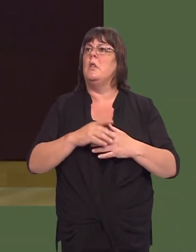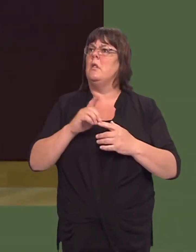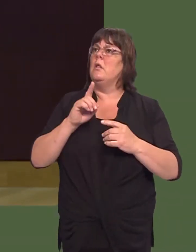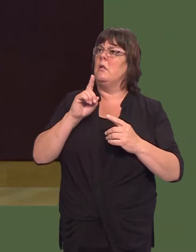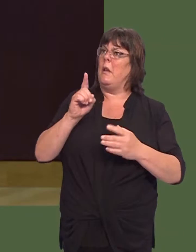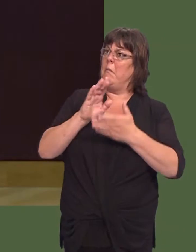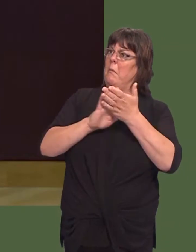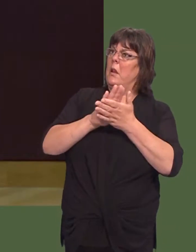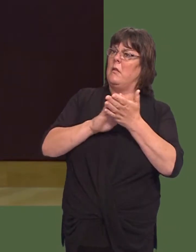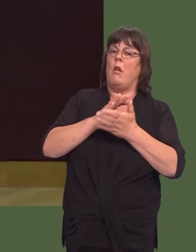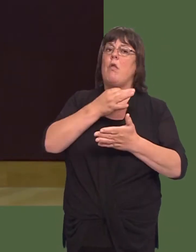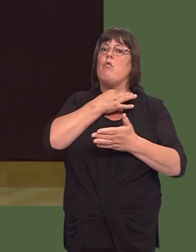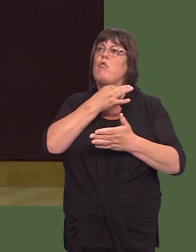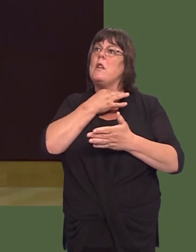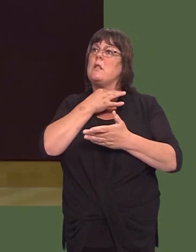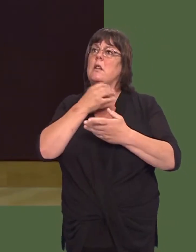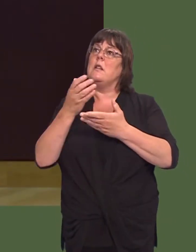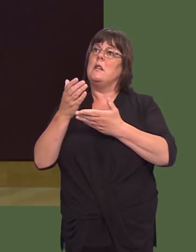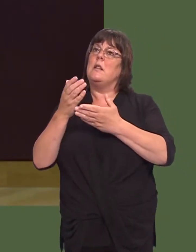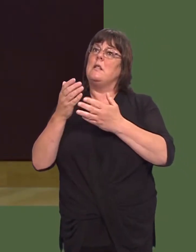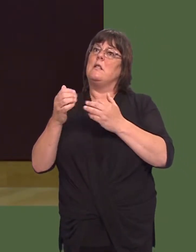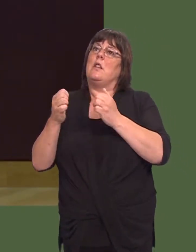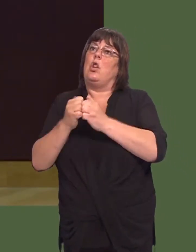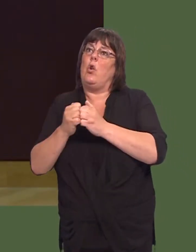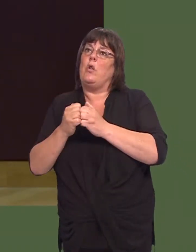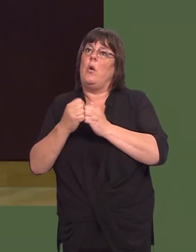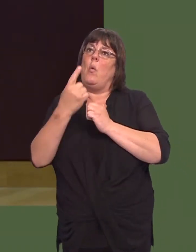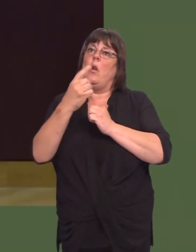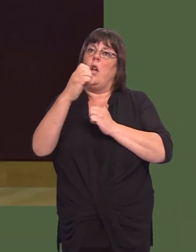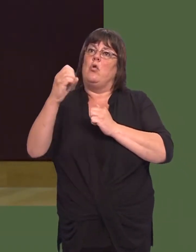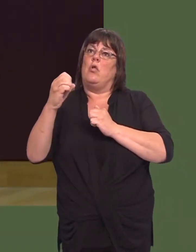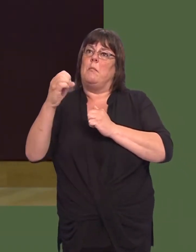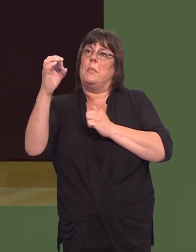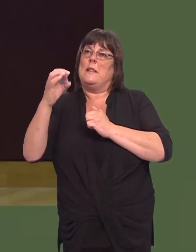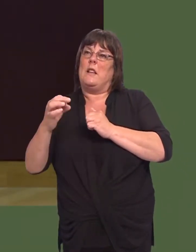So, the risk is secured on 100 per cent of the assets, but the guarantee is going to